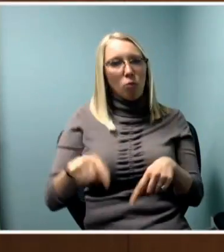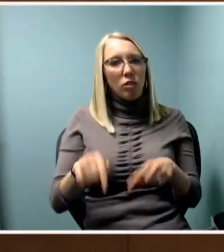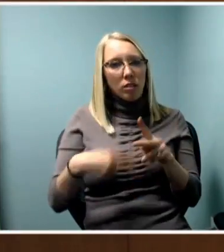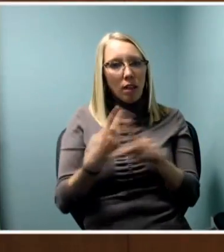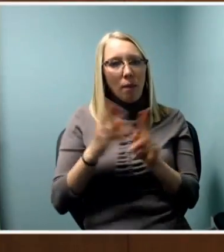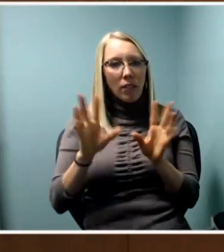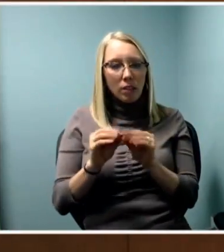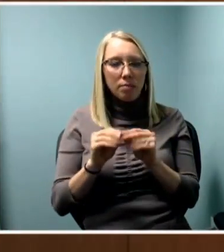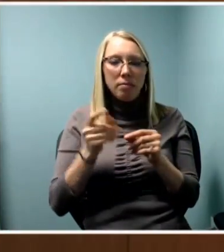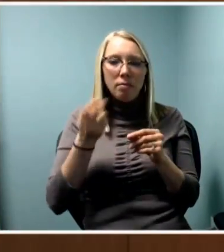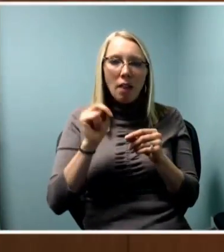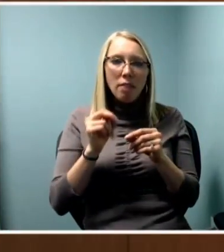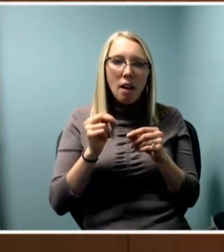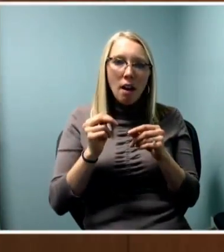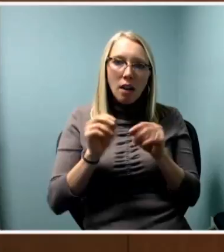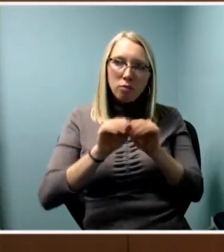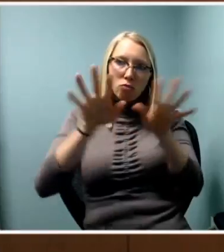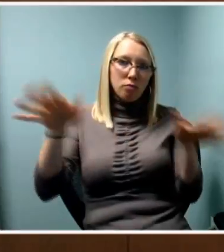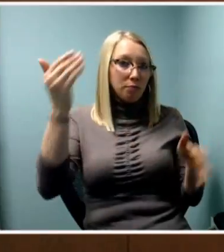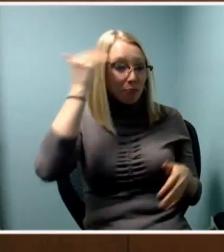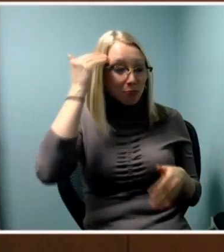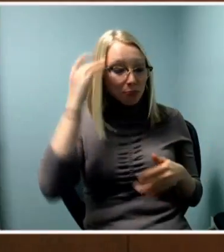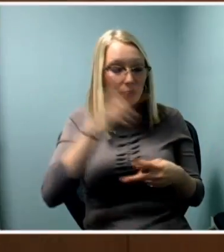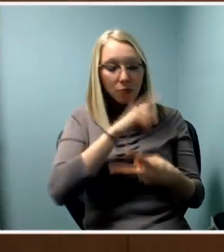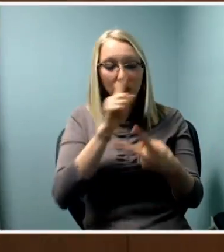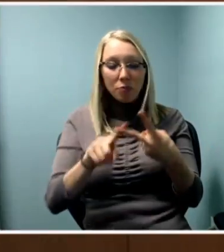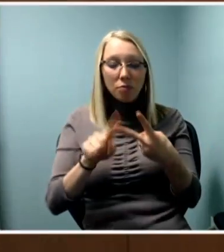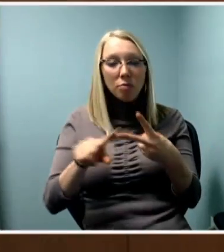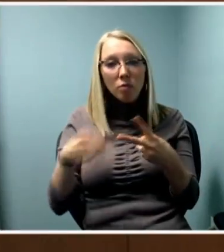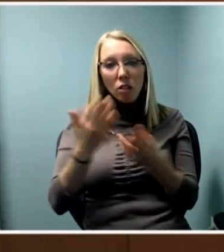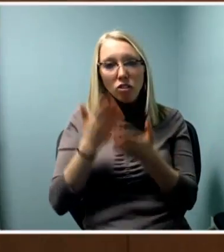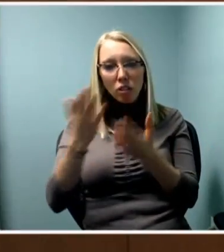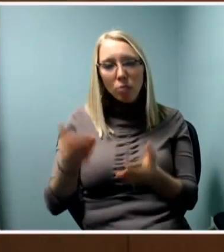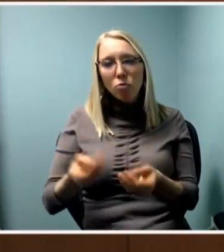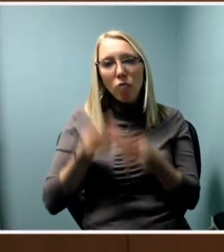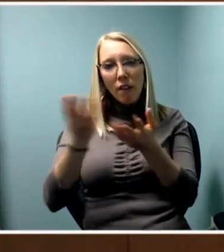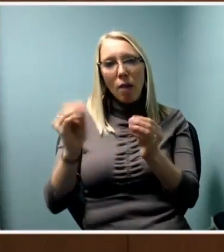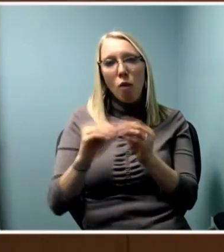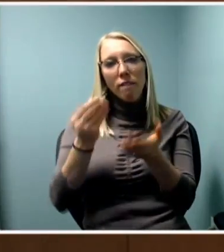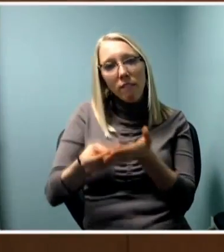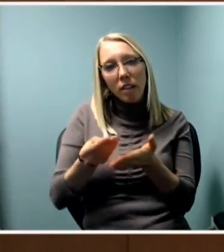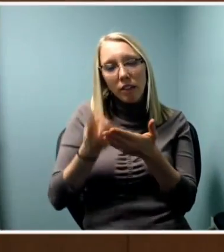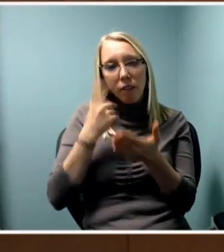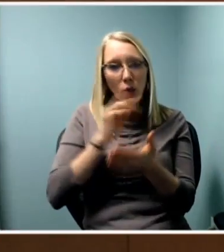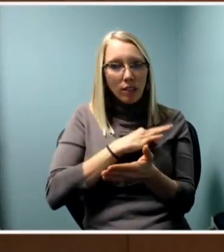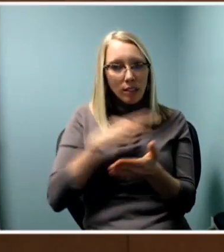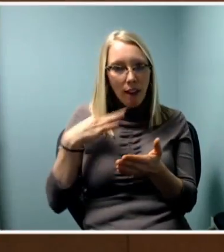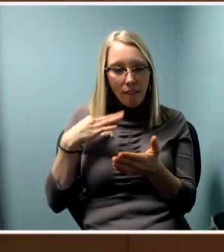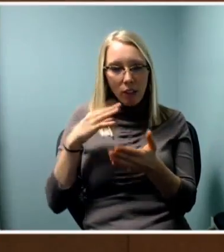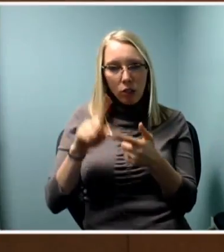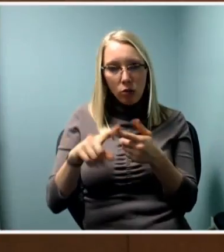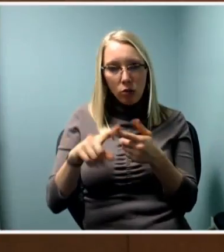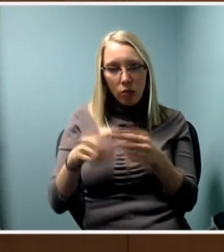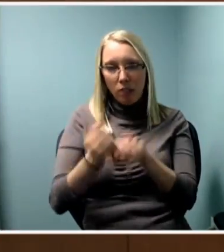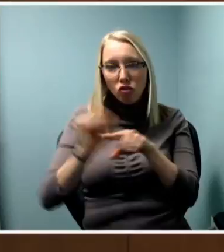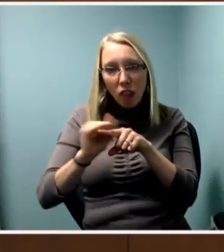Another suggestion is to have more funding for staff and training in pedagogy, in disability services.